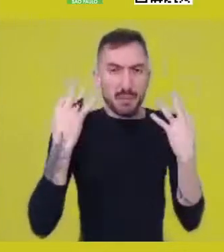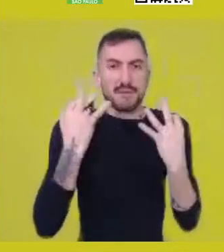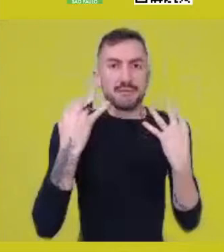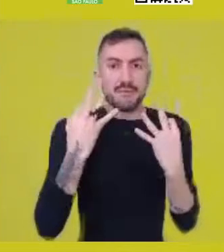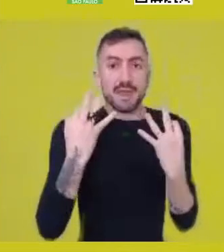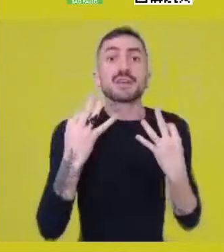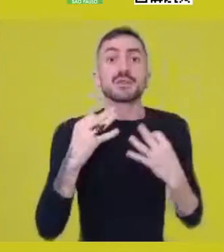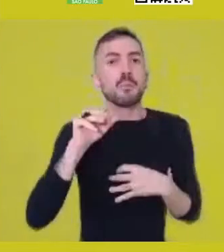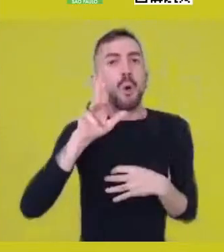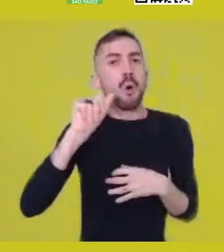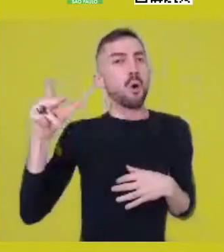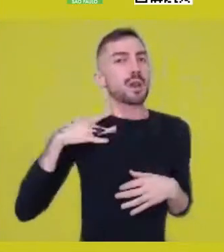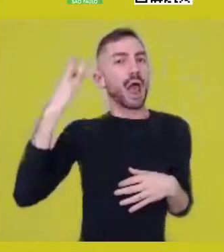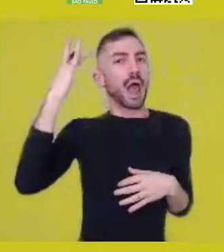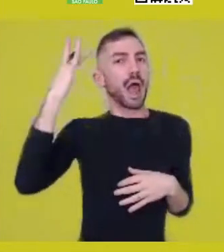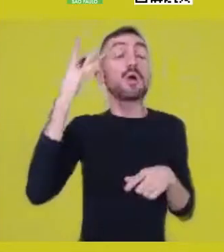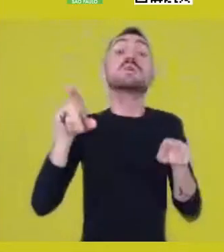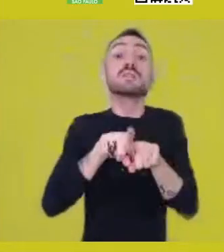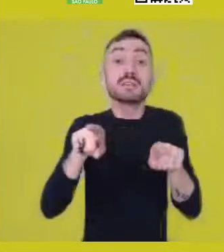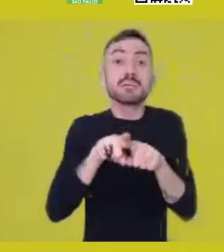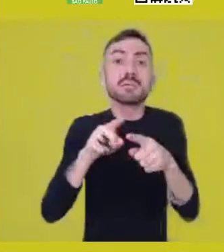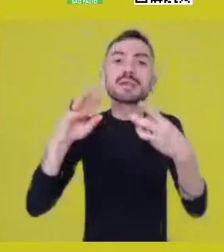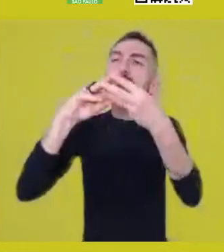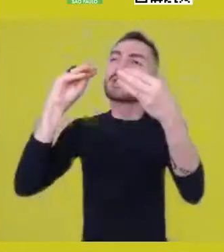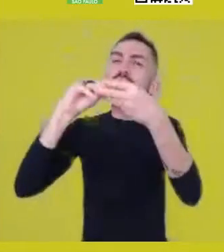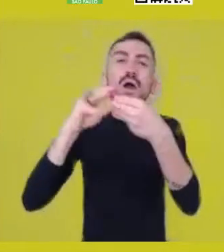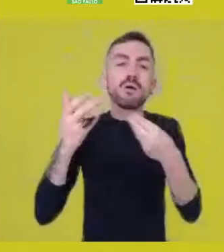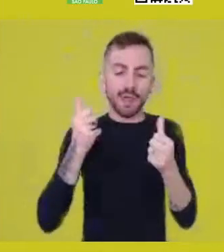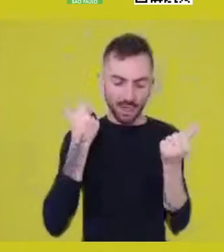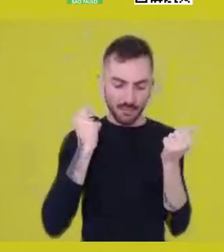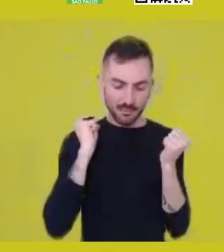So, right now, we’re facing a philosophical proposal